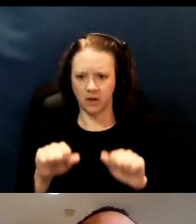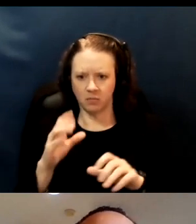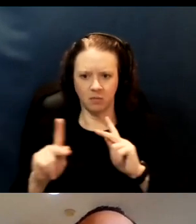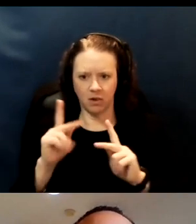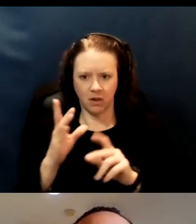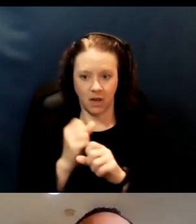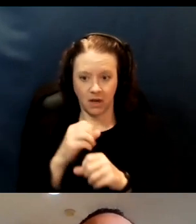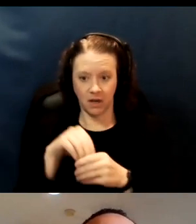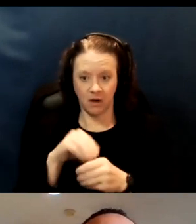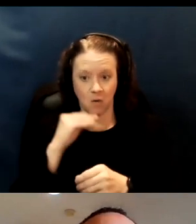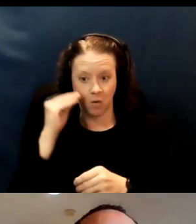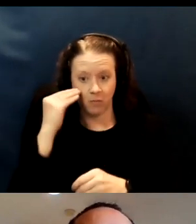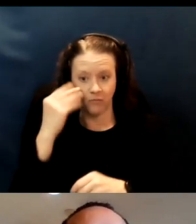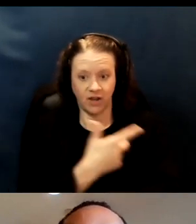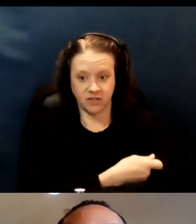I sit on a regional